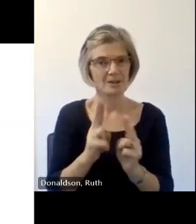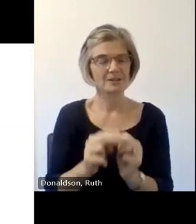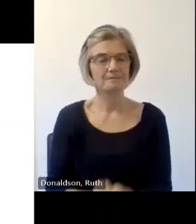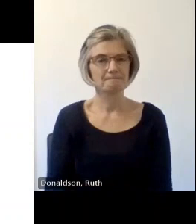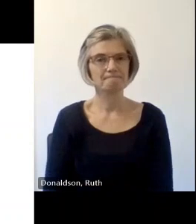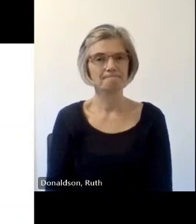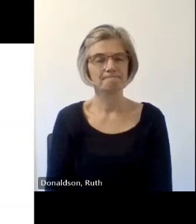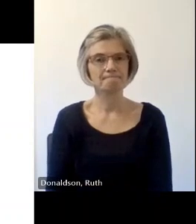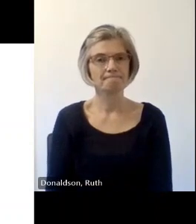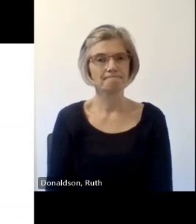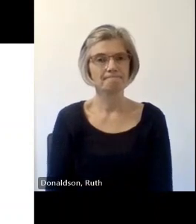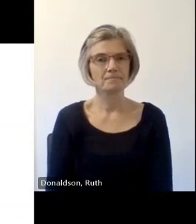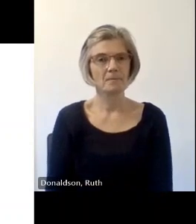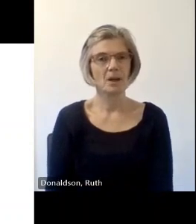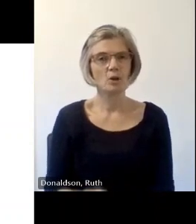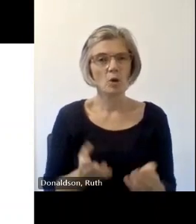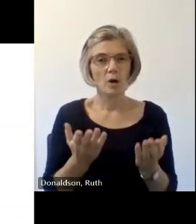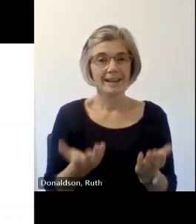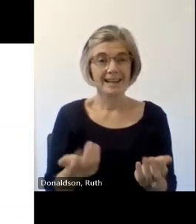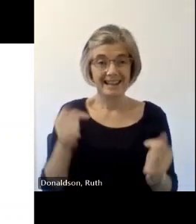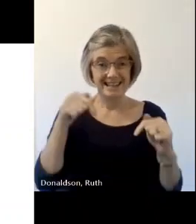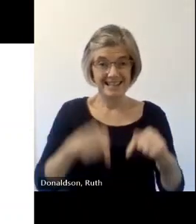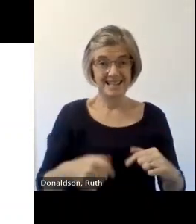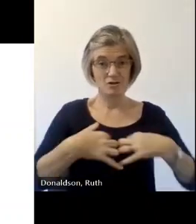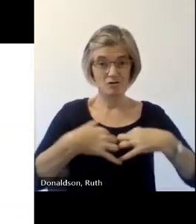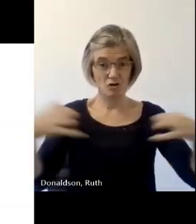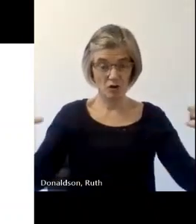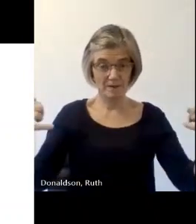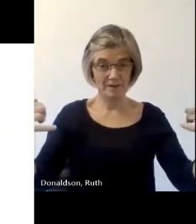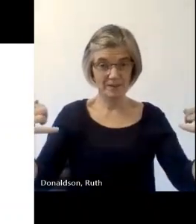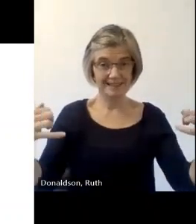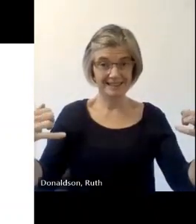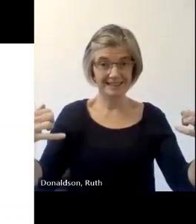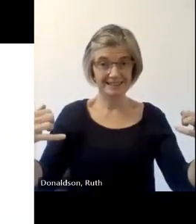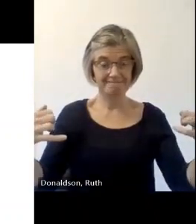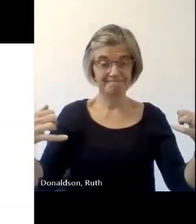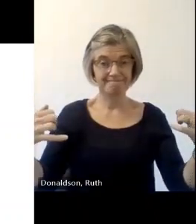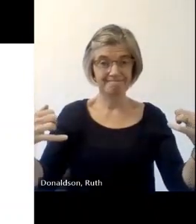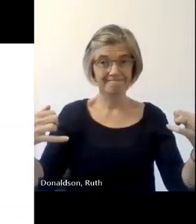and the acoustics in this room um the way the room is designed you don't need microphones and